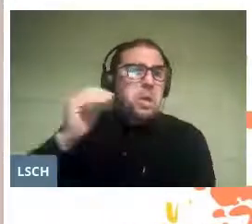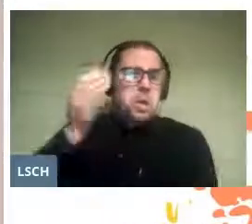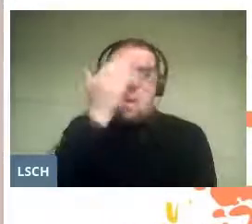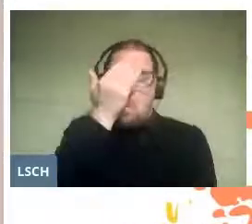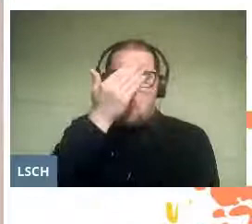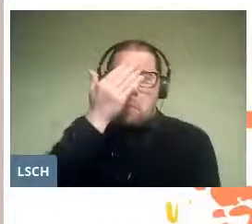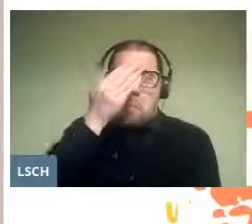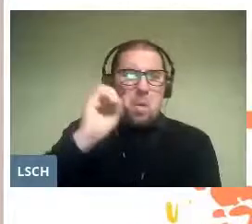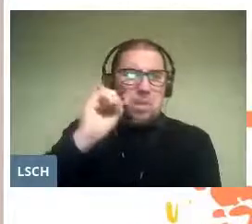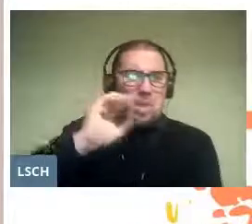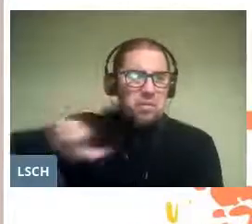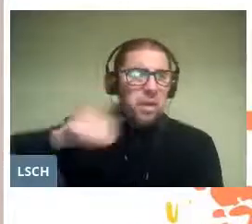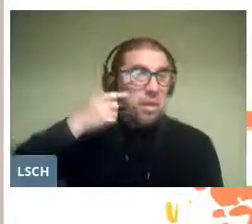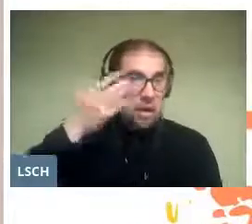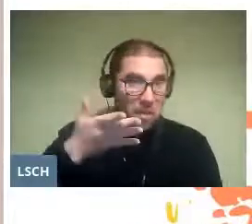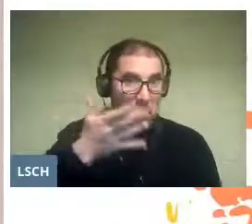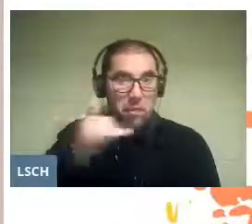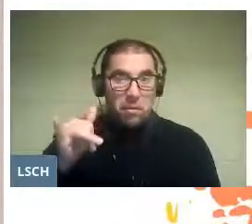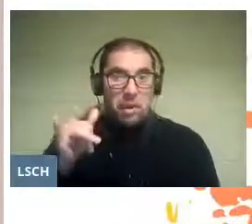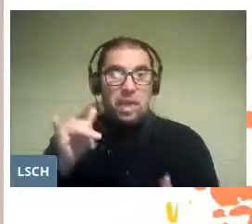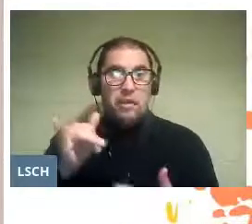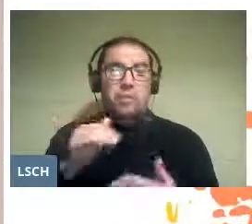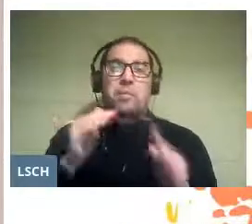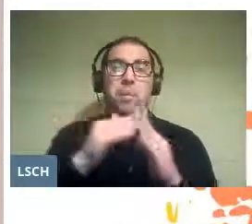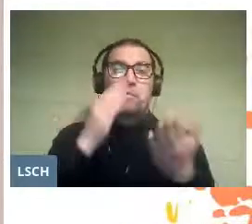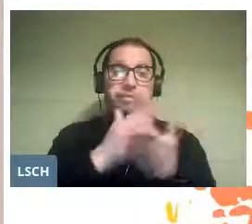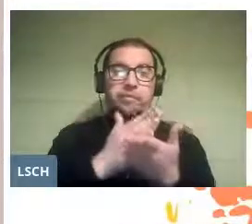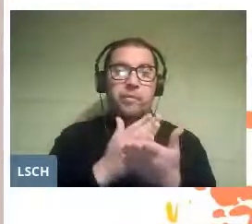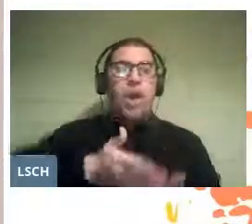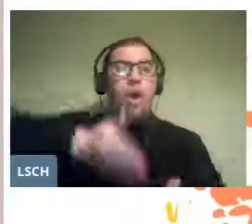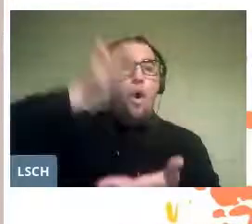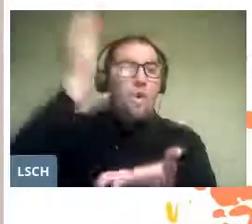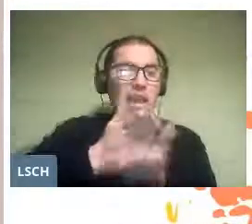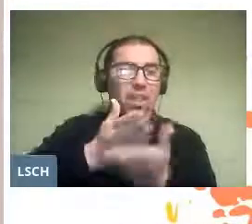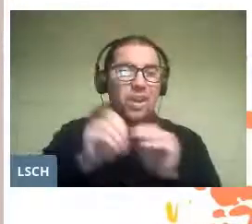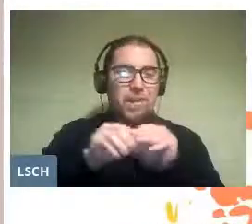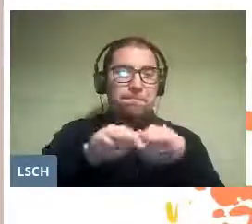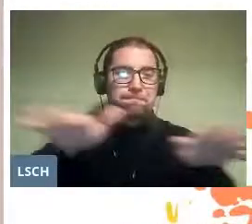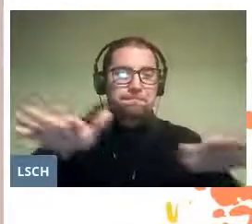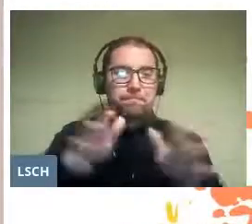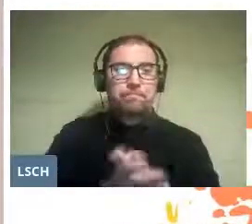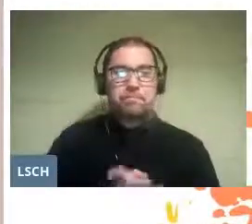On the other hand, schooling became mandatory during that century.